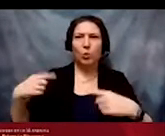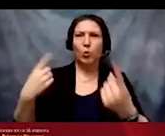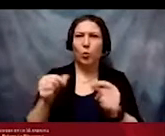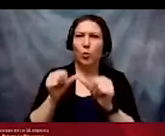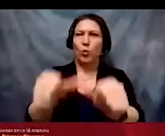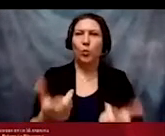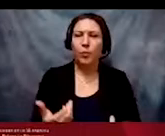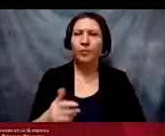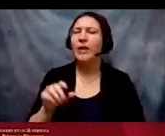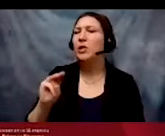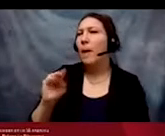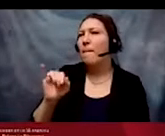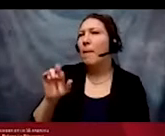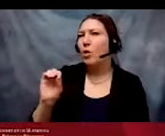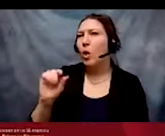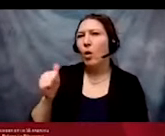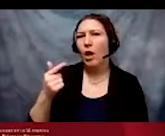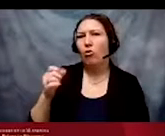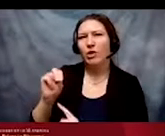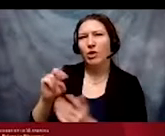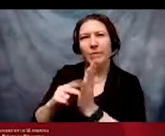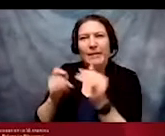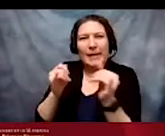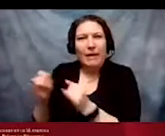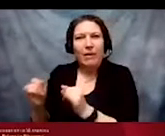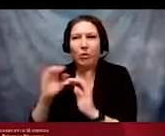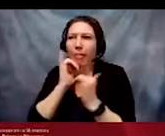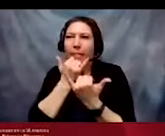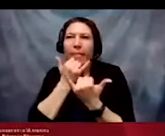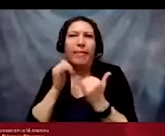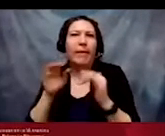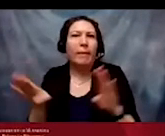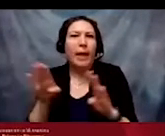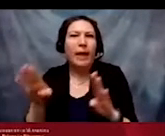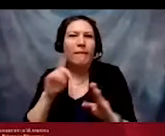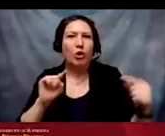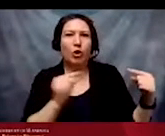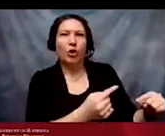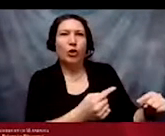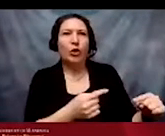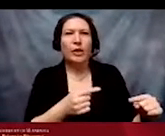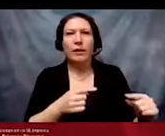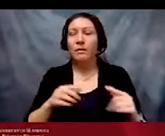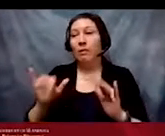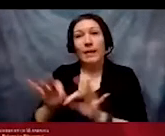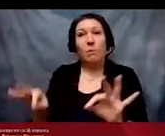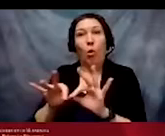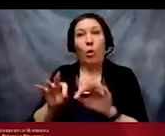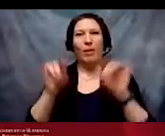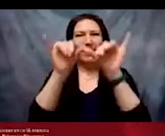important for us to know, it will not be enough to change the system. Lastly, it is important